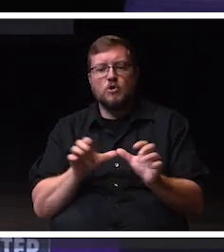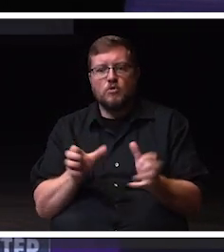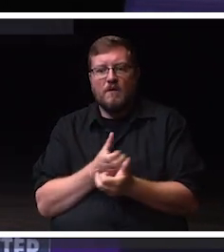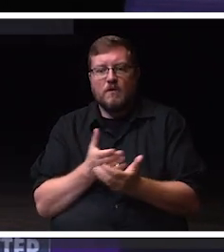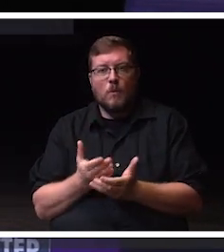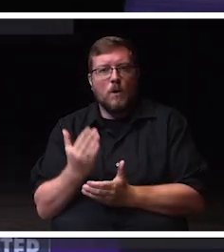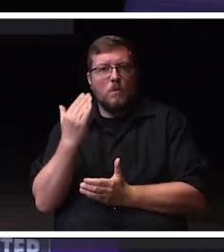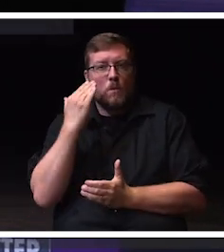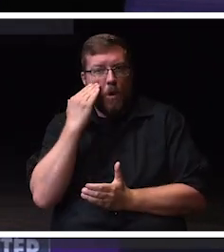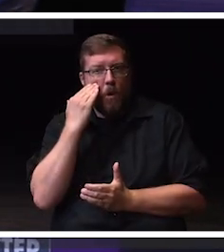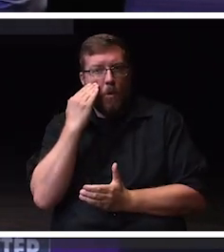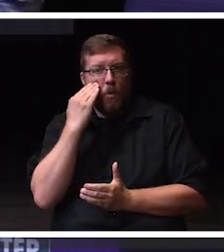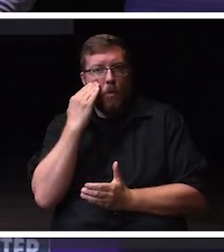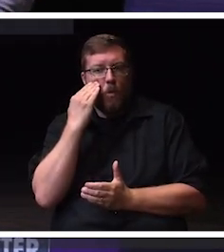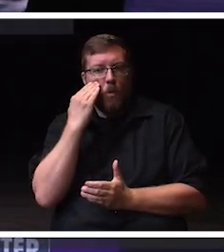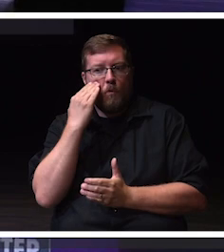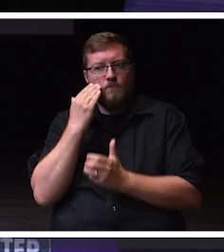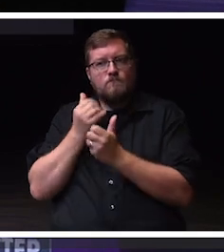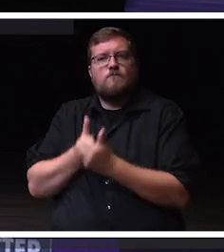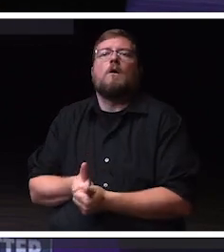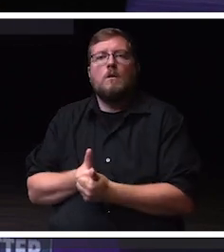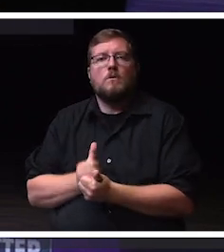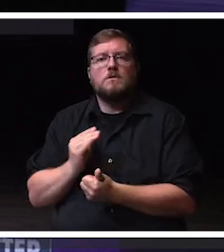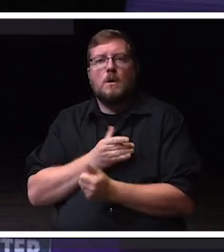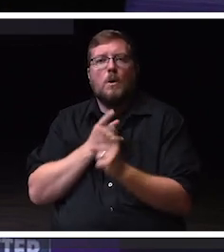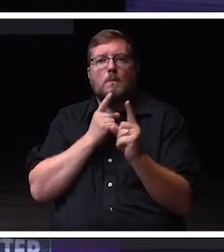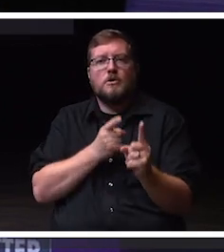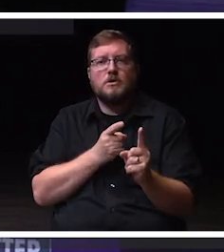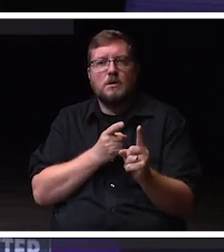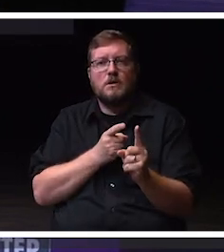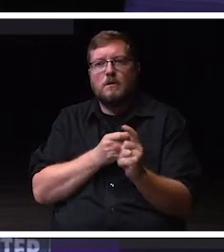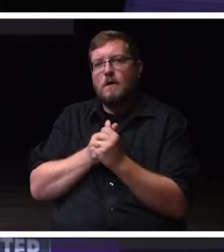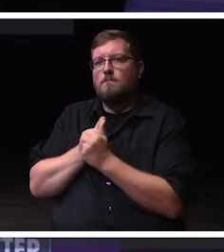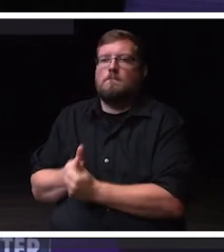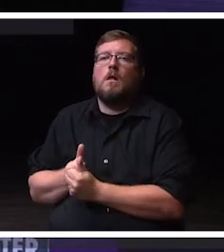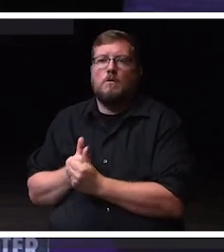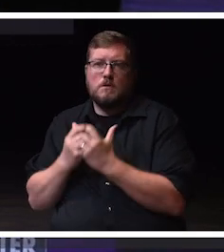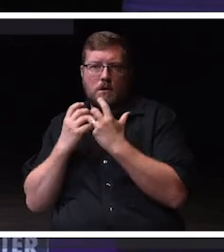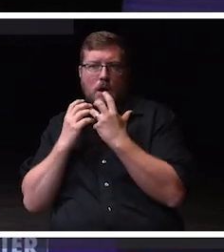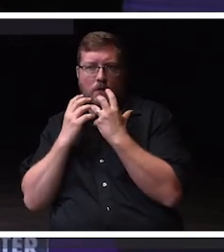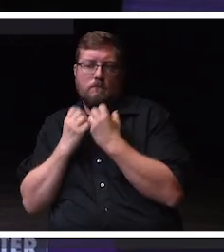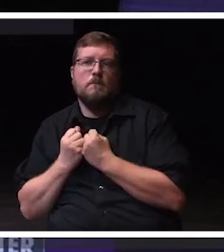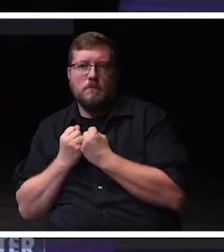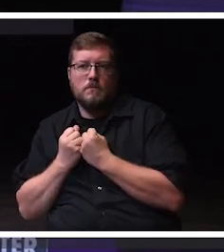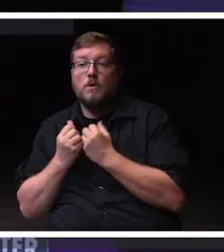aligns with our mission and our core values. And so thank you. Thank you for attending this celebration,